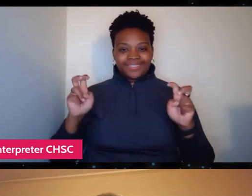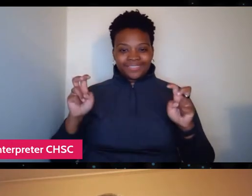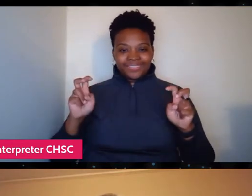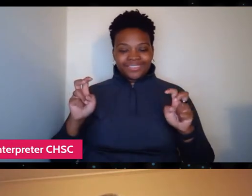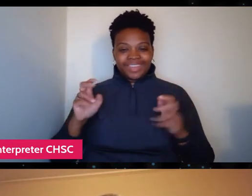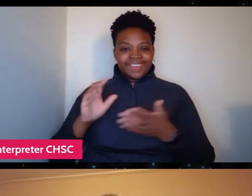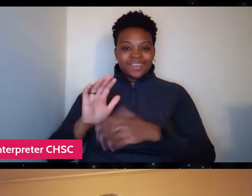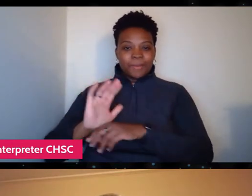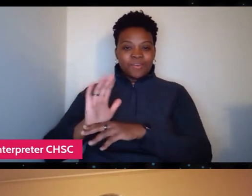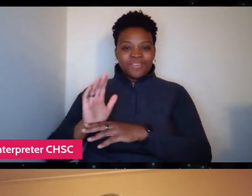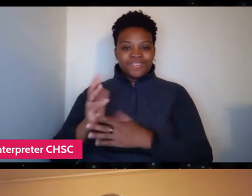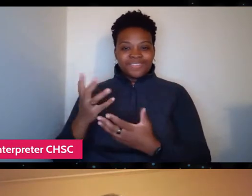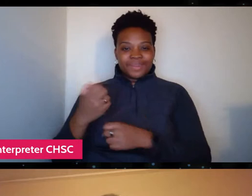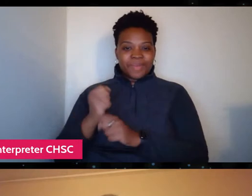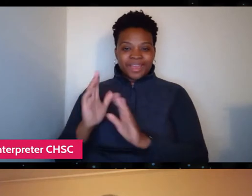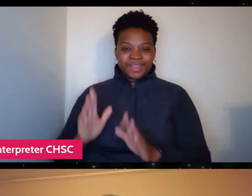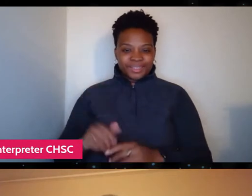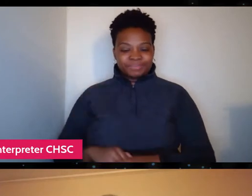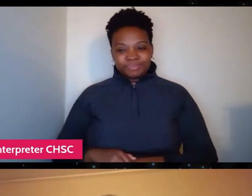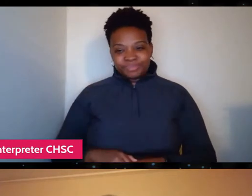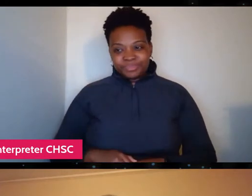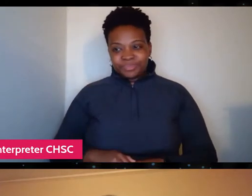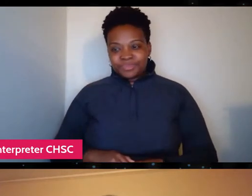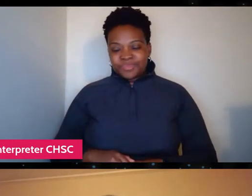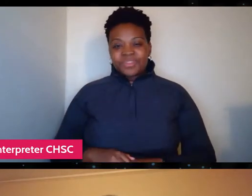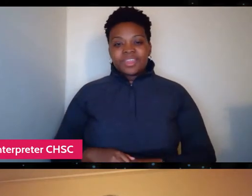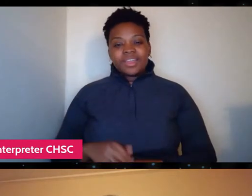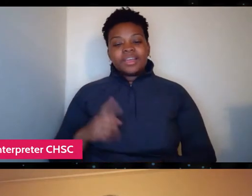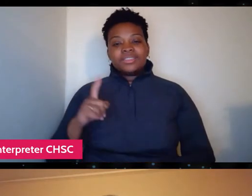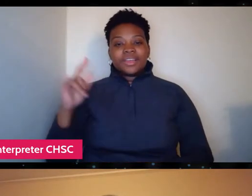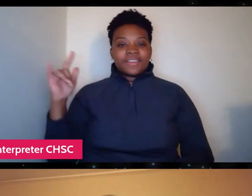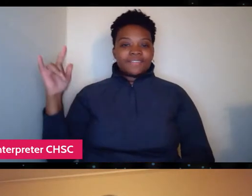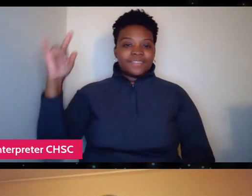And so he flies to the UK